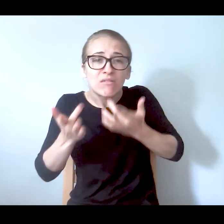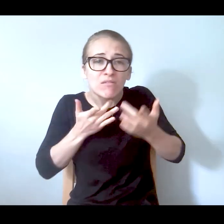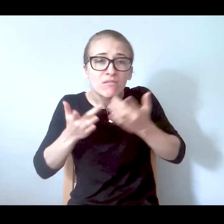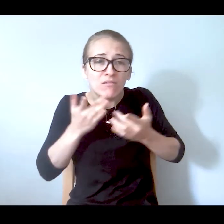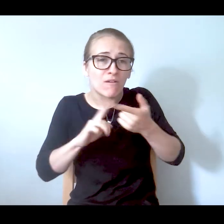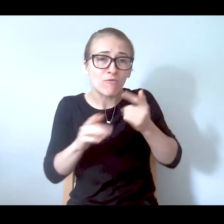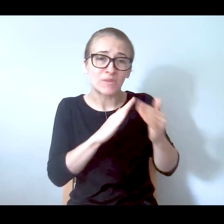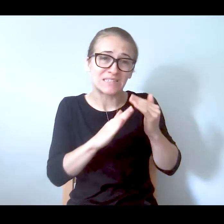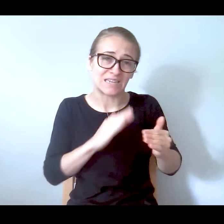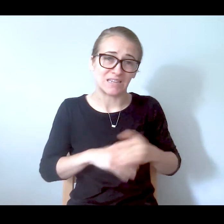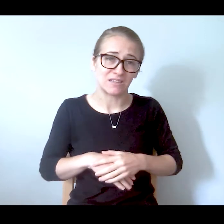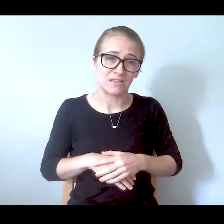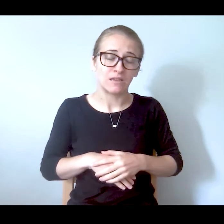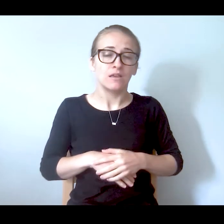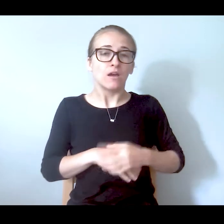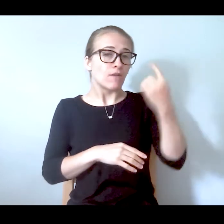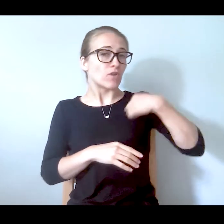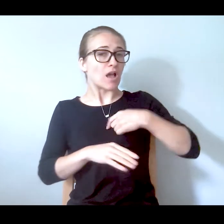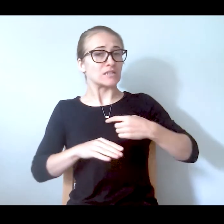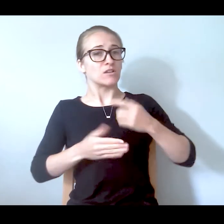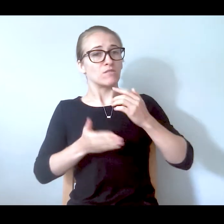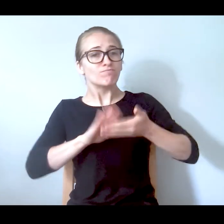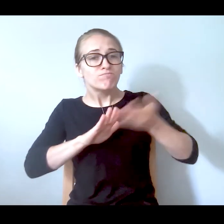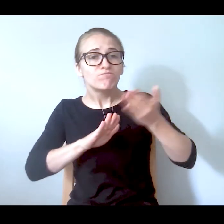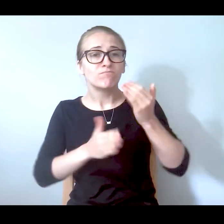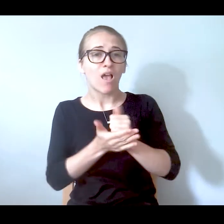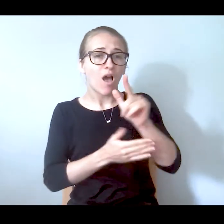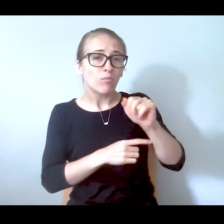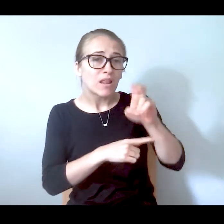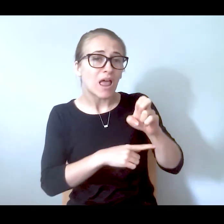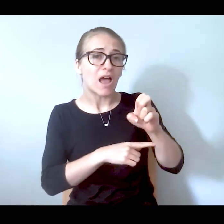this health line with moms calling in, with aunts